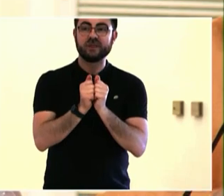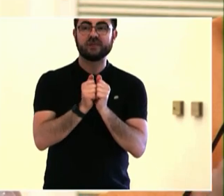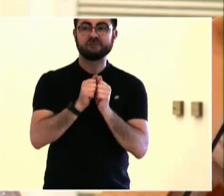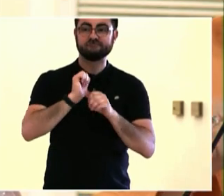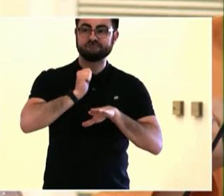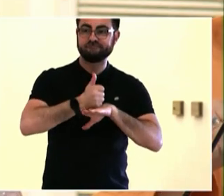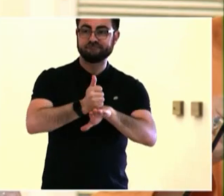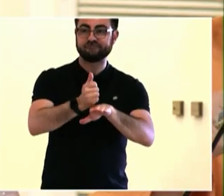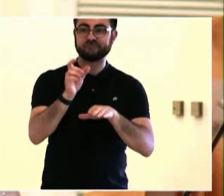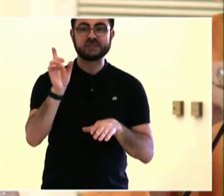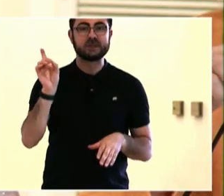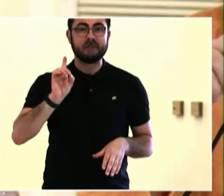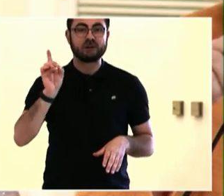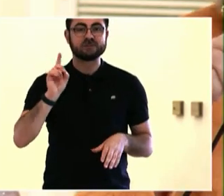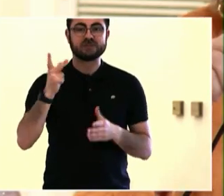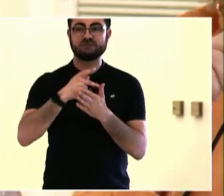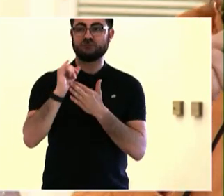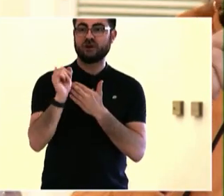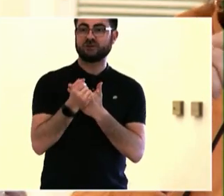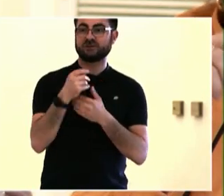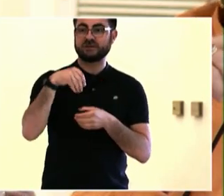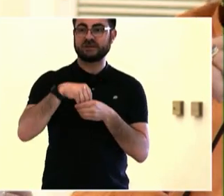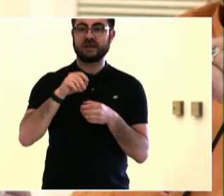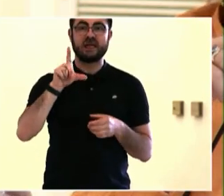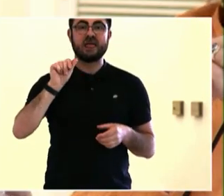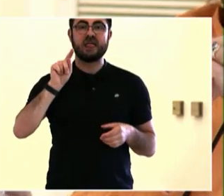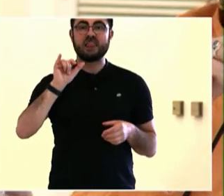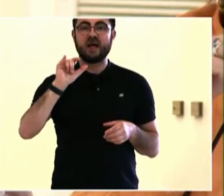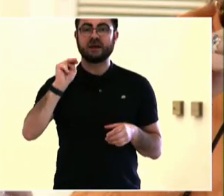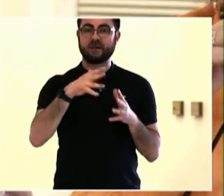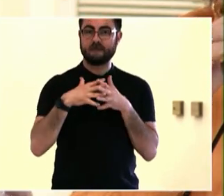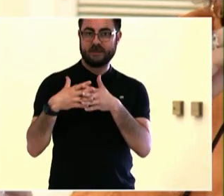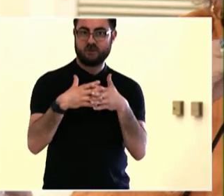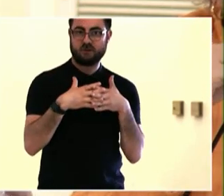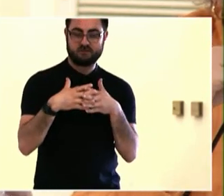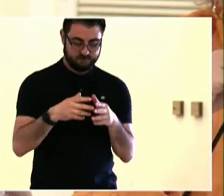go of egos. So decentering power and